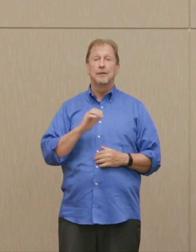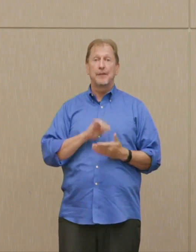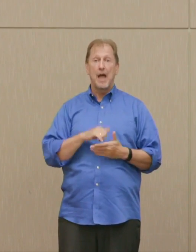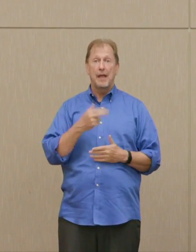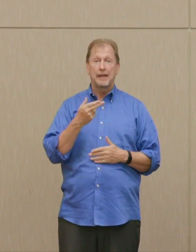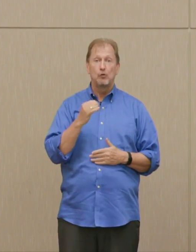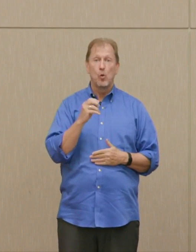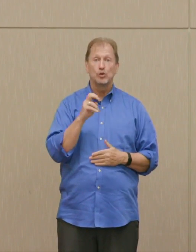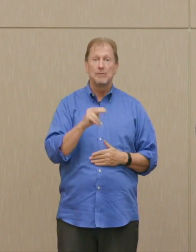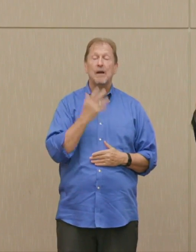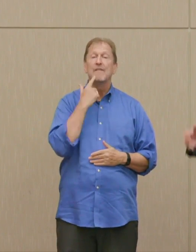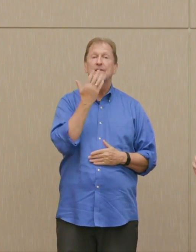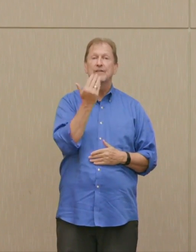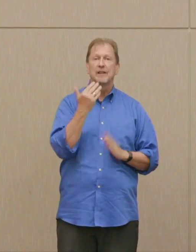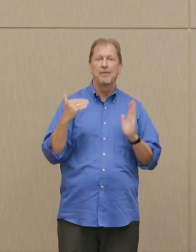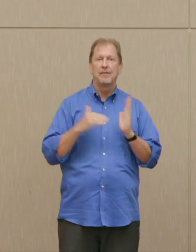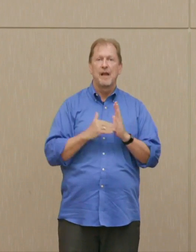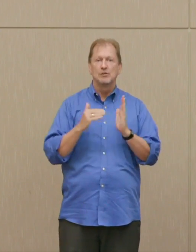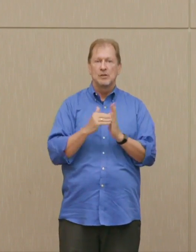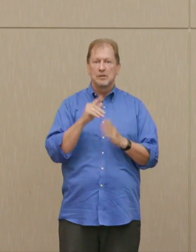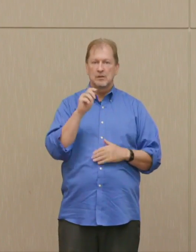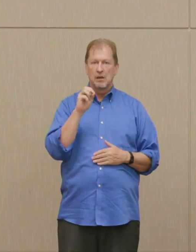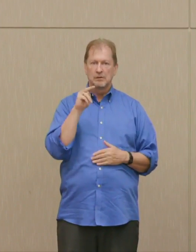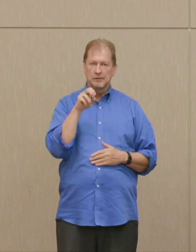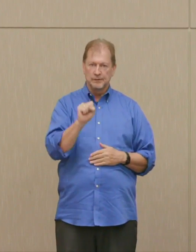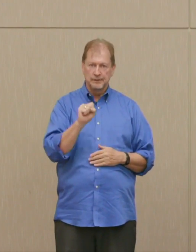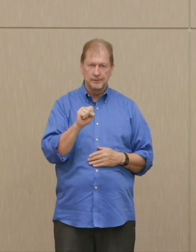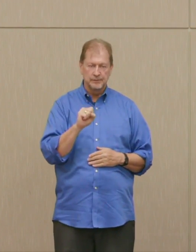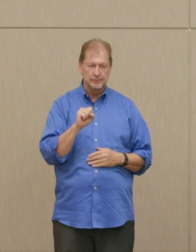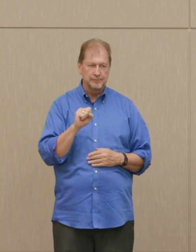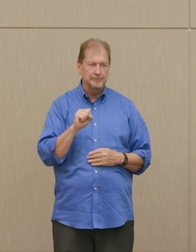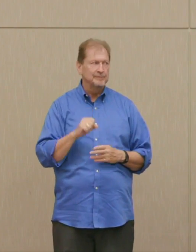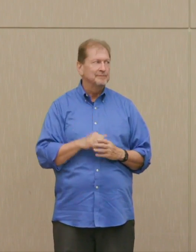It's a uranium bomb, 15,000 tons, again, 15-1000 blockbusters.